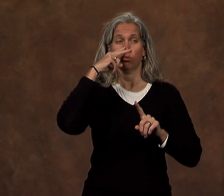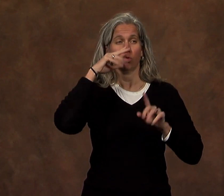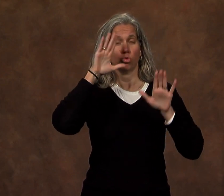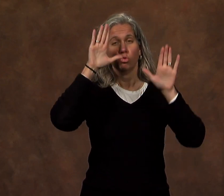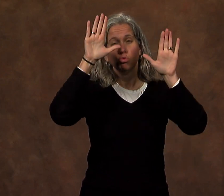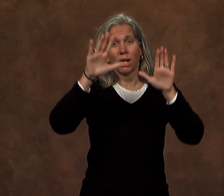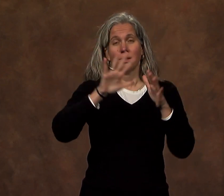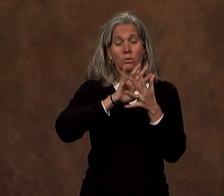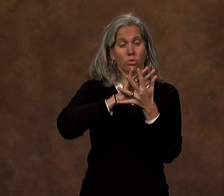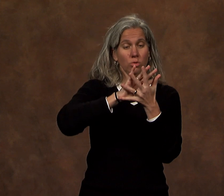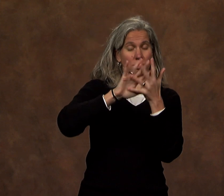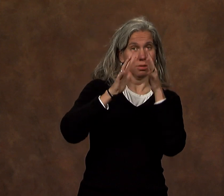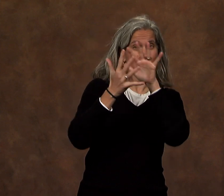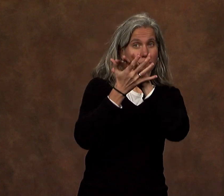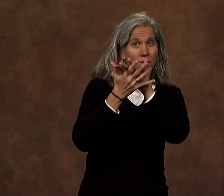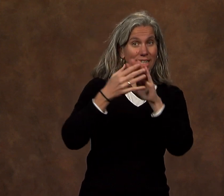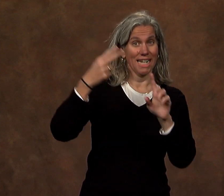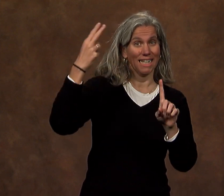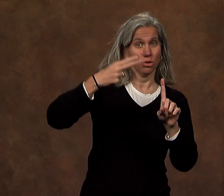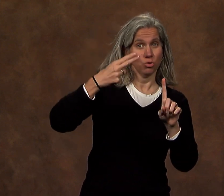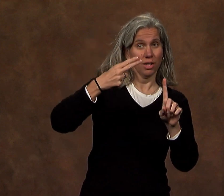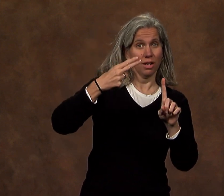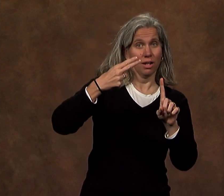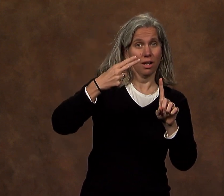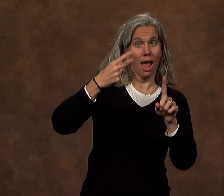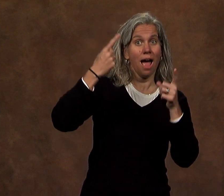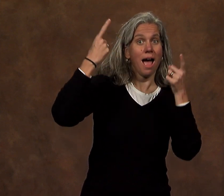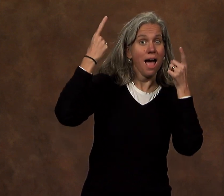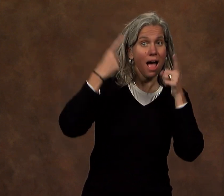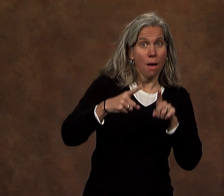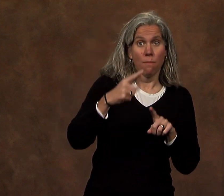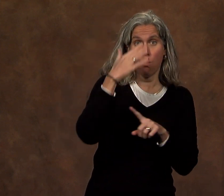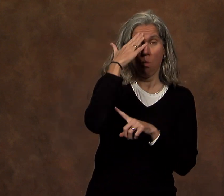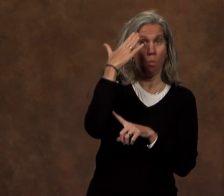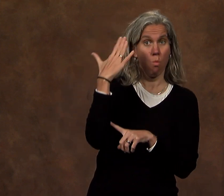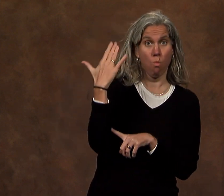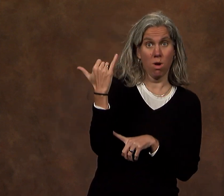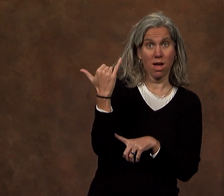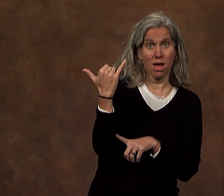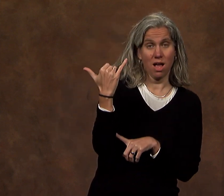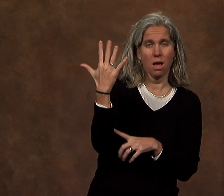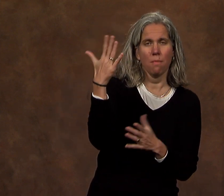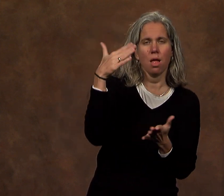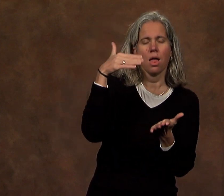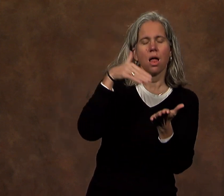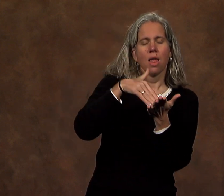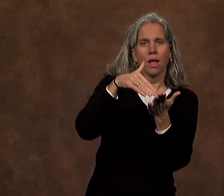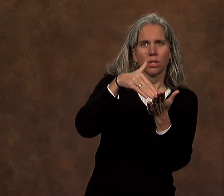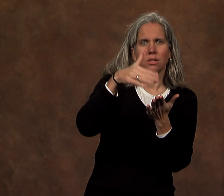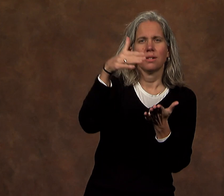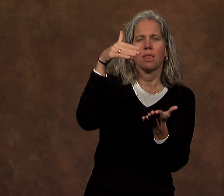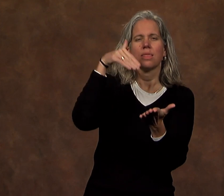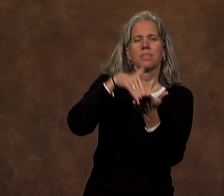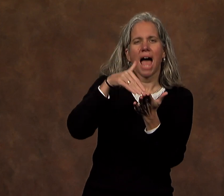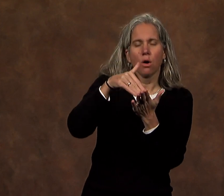Great transformative moments of history often come because of thousands and thousands